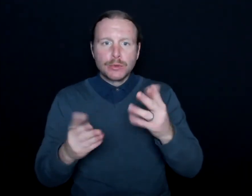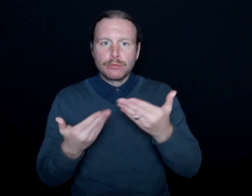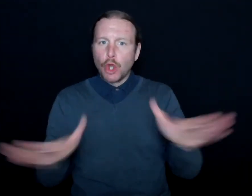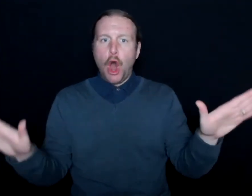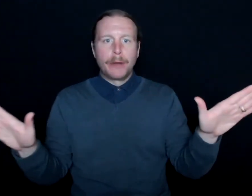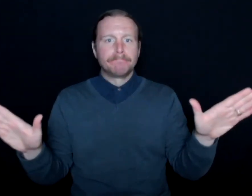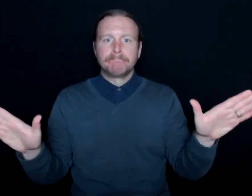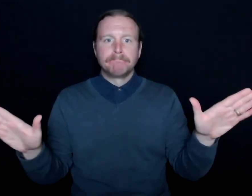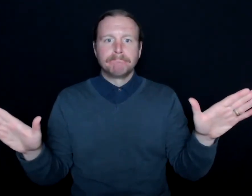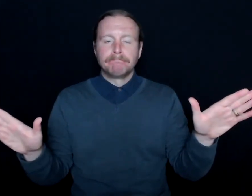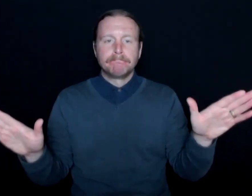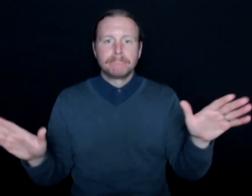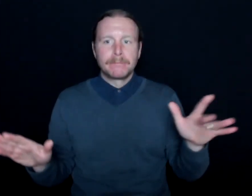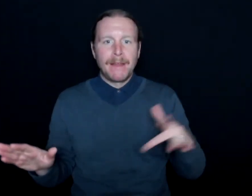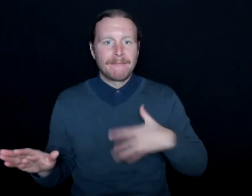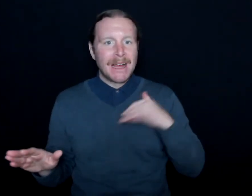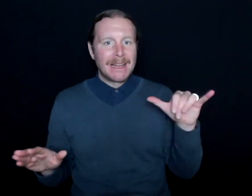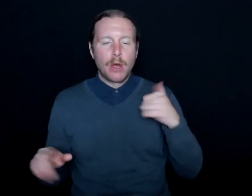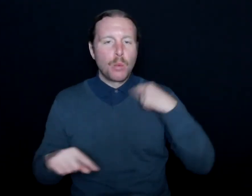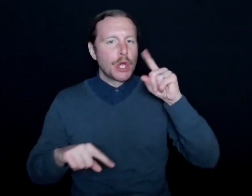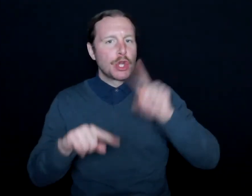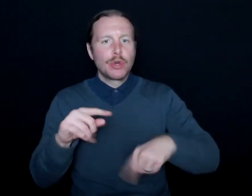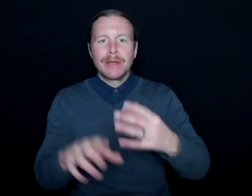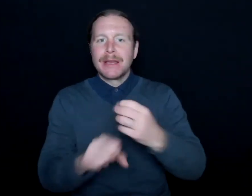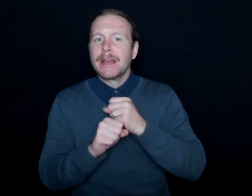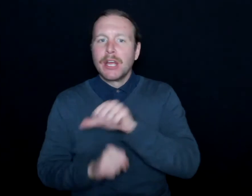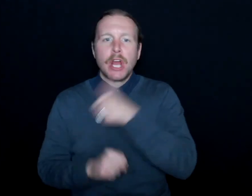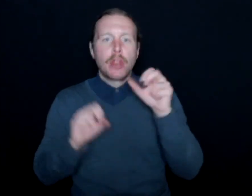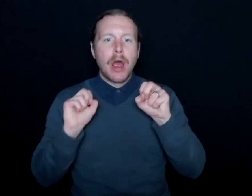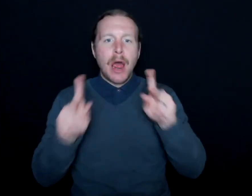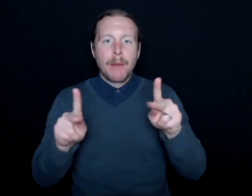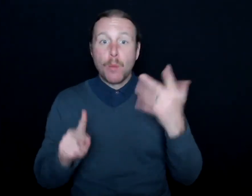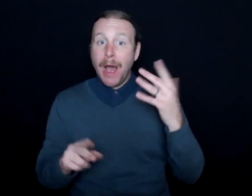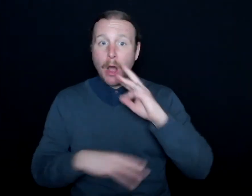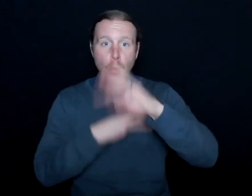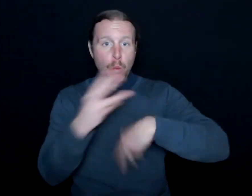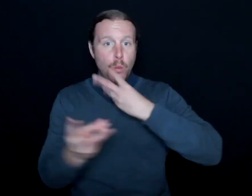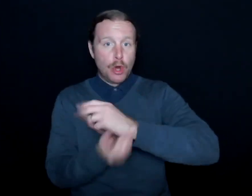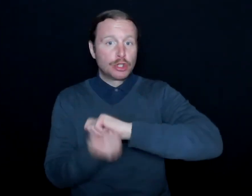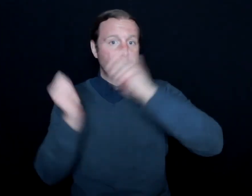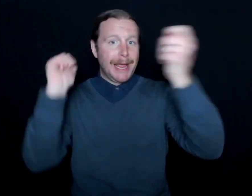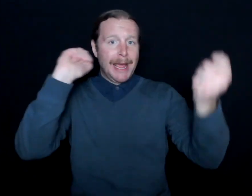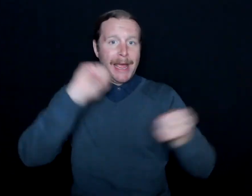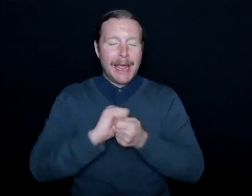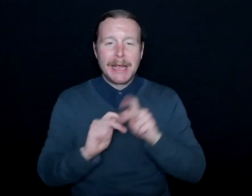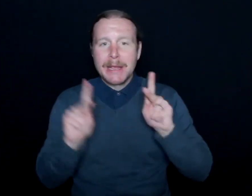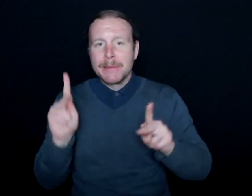And I felt like we weren't going to get another opportunity, because the whole world has changed and no one's going to care about this anymore.